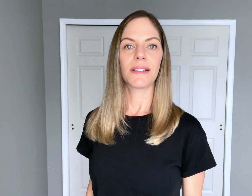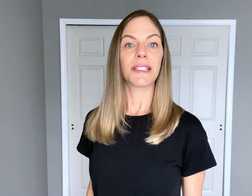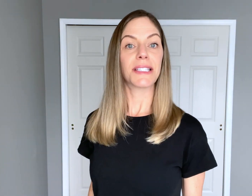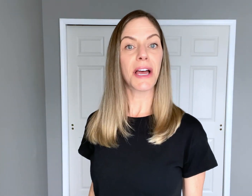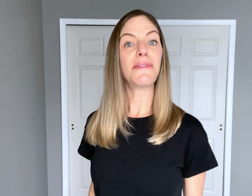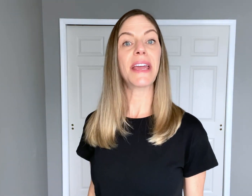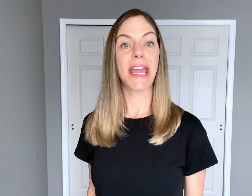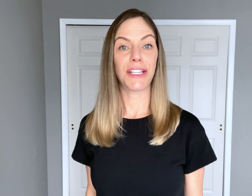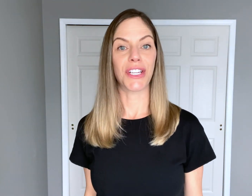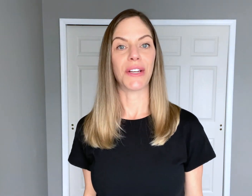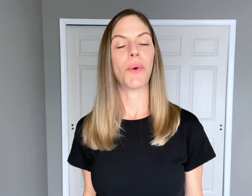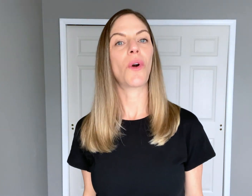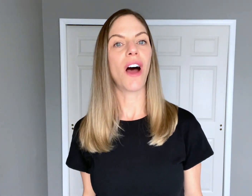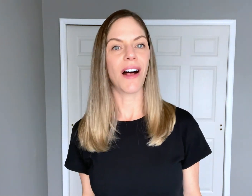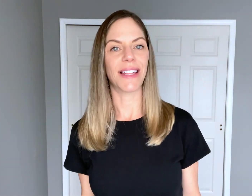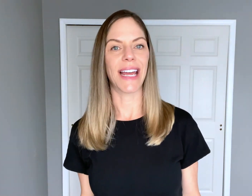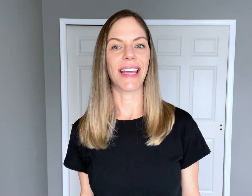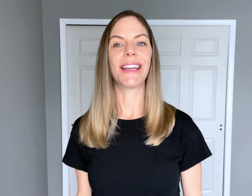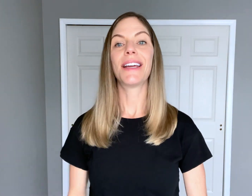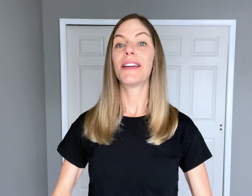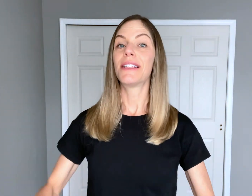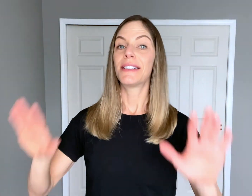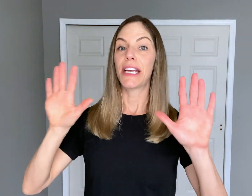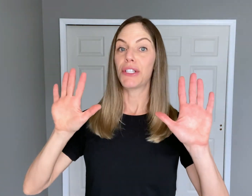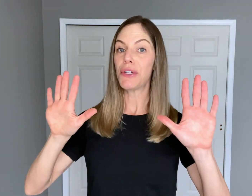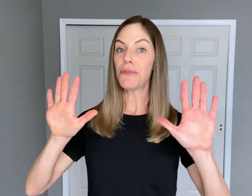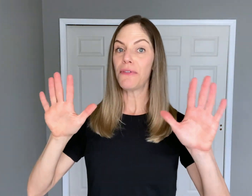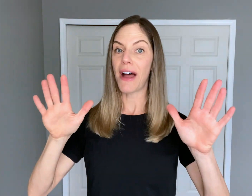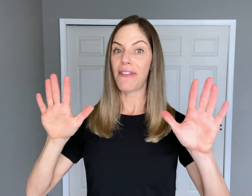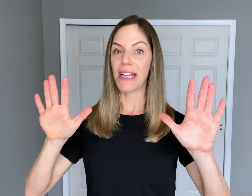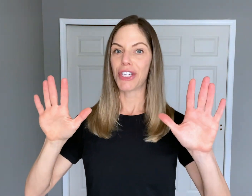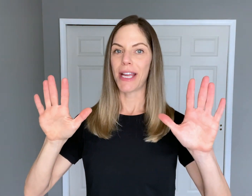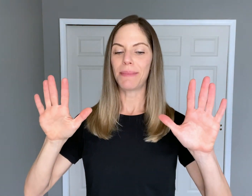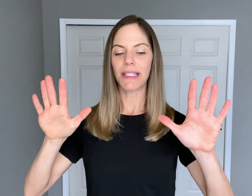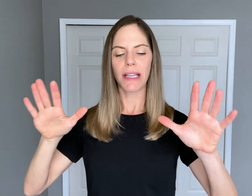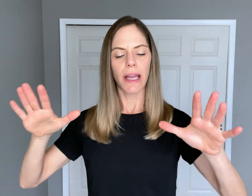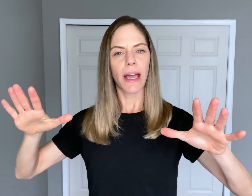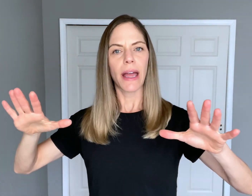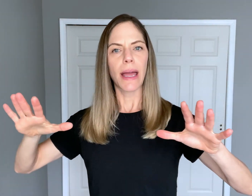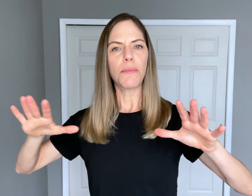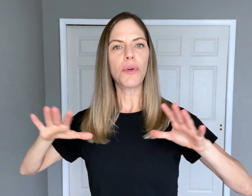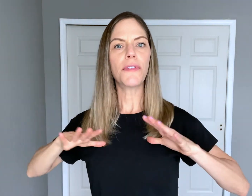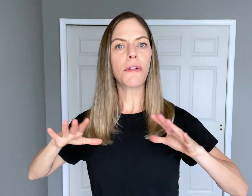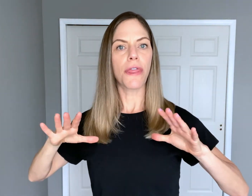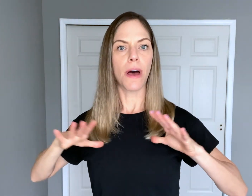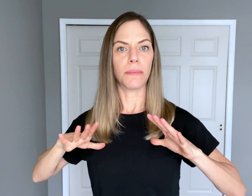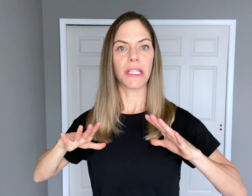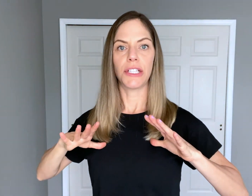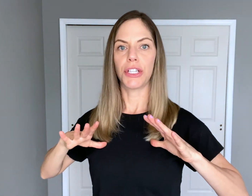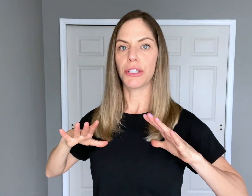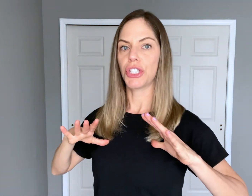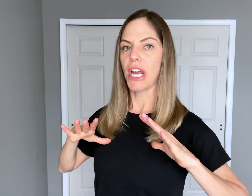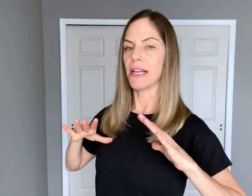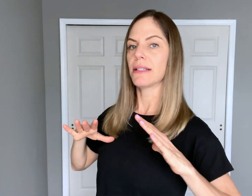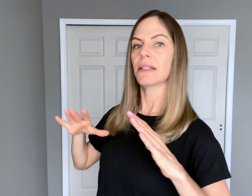To sign VACATION or HOLIDAY take two "5" handshapes and move your thumbs into your chest.